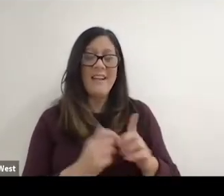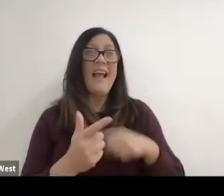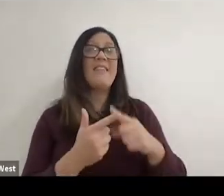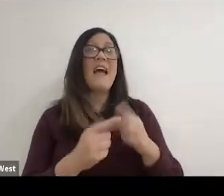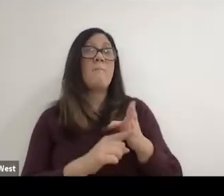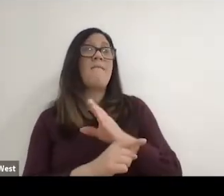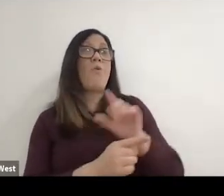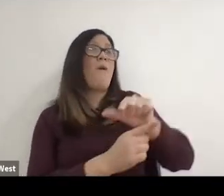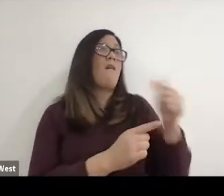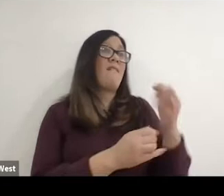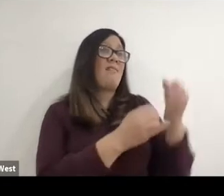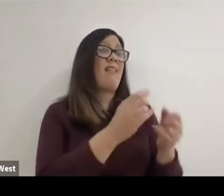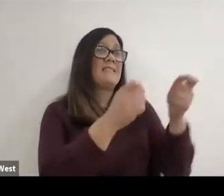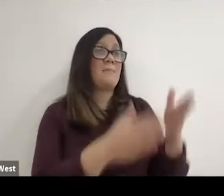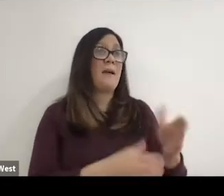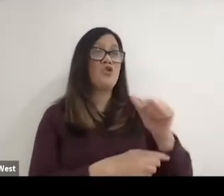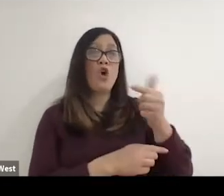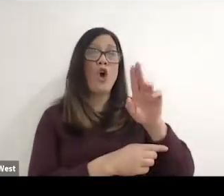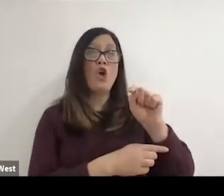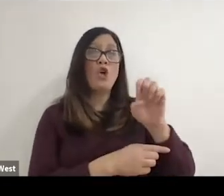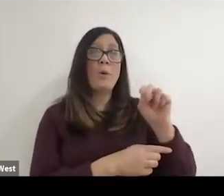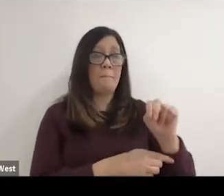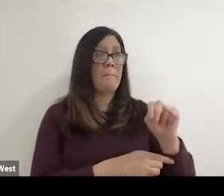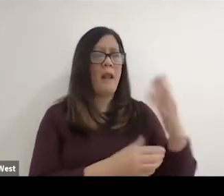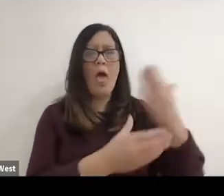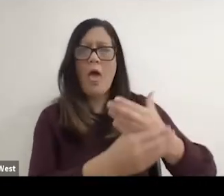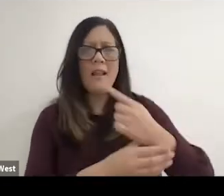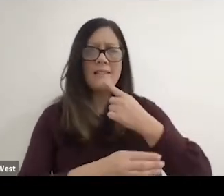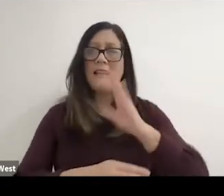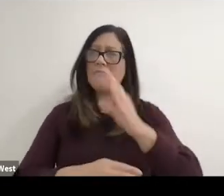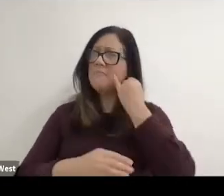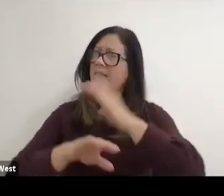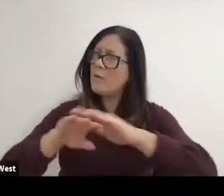And if you if you don't change your ideas, you won't be going to Toronto for the